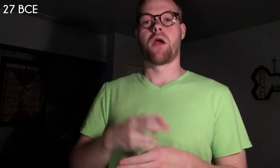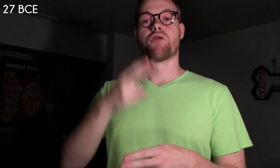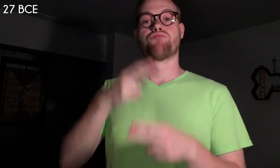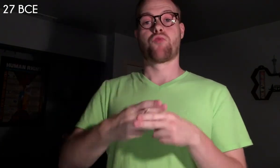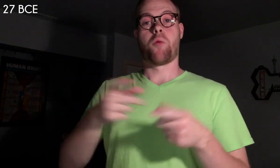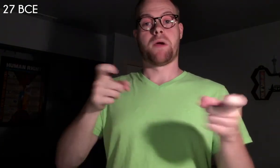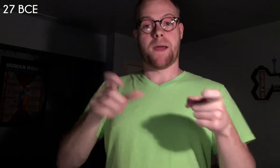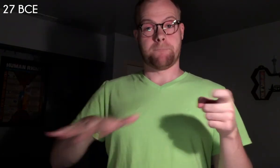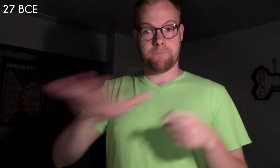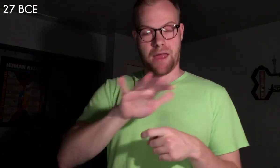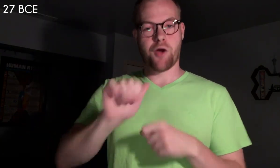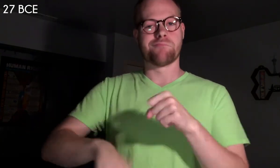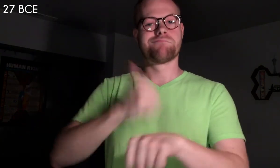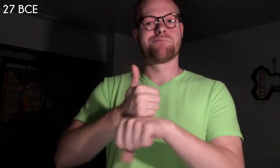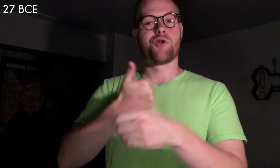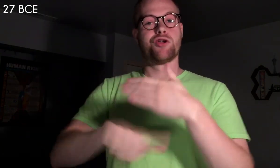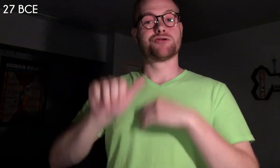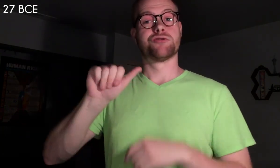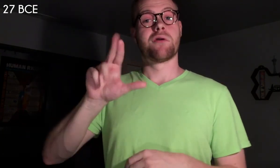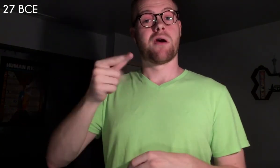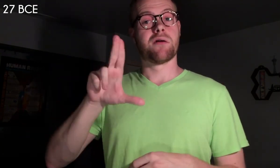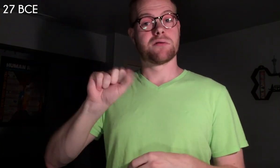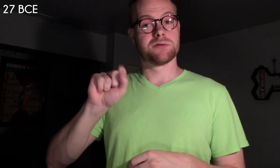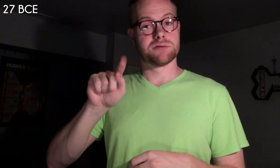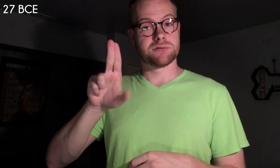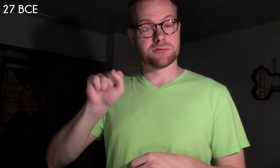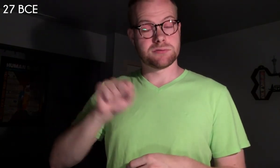27 BCE The Roman Empire is established under the rule of Augustus.